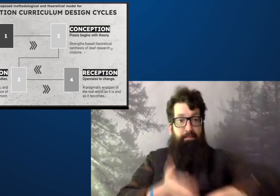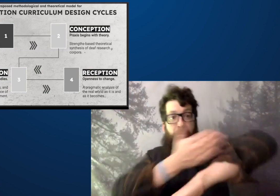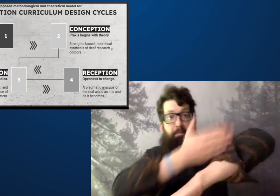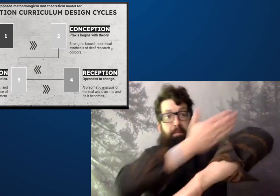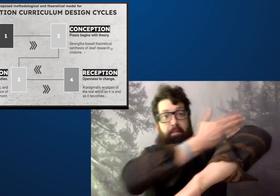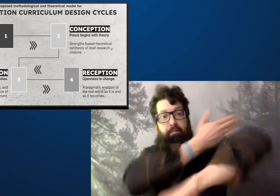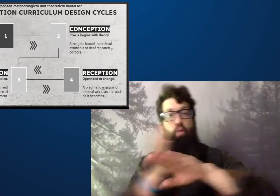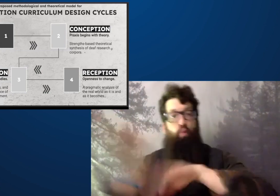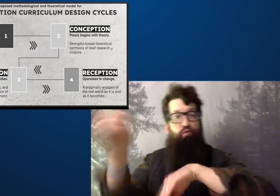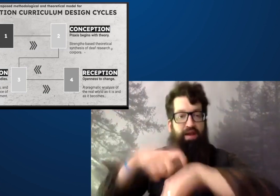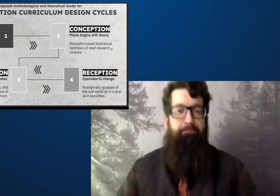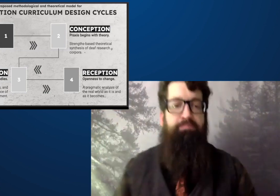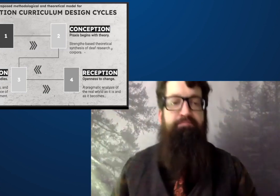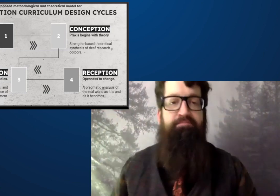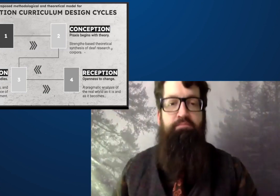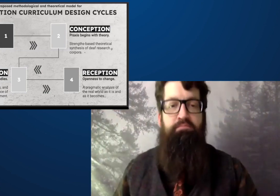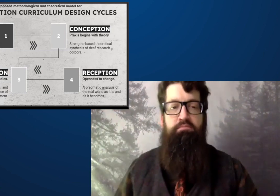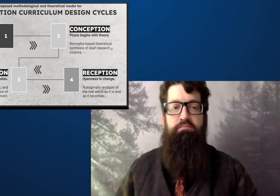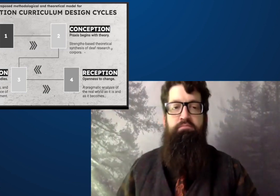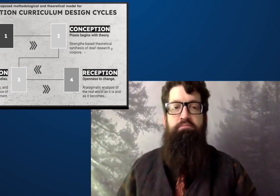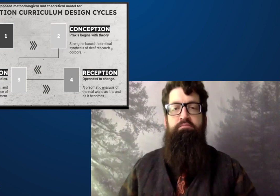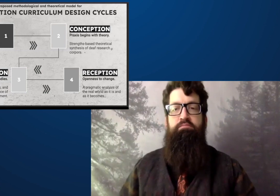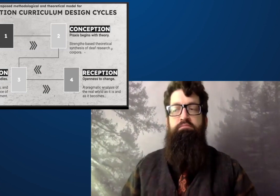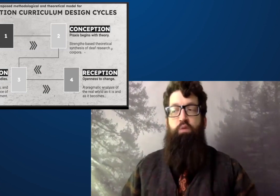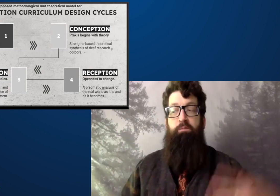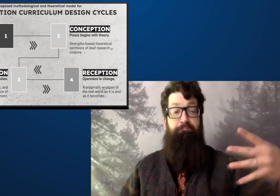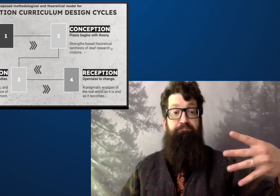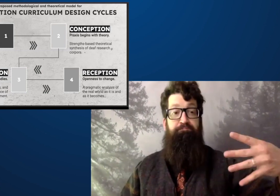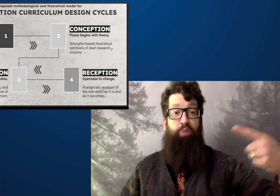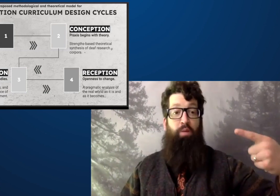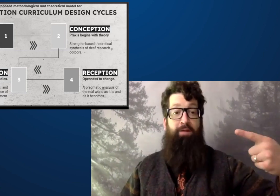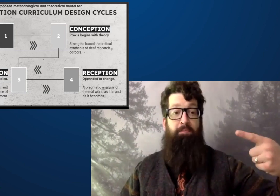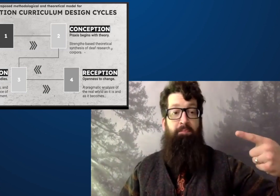always cycling, always making improvements over time.